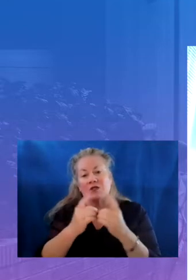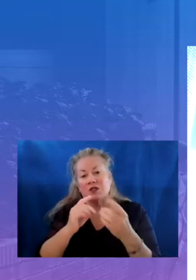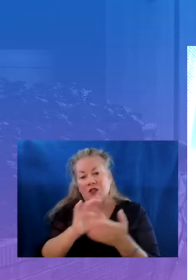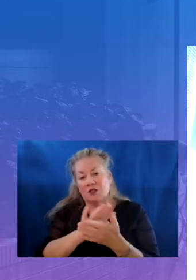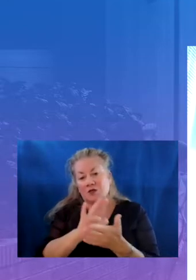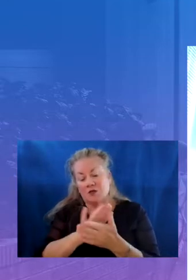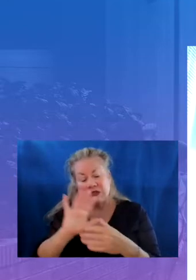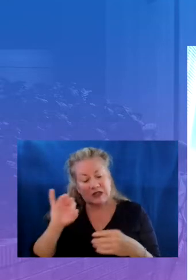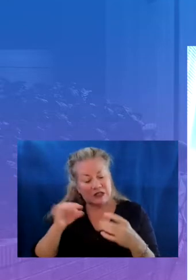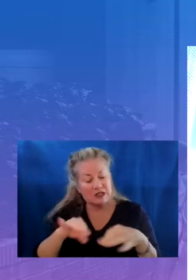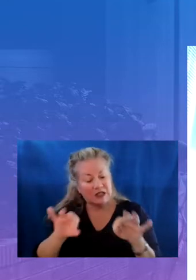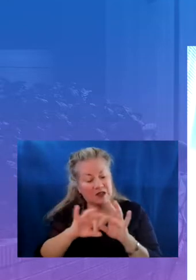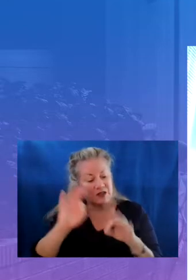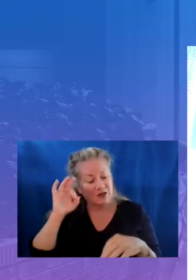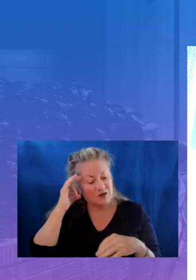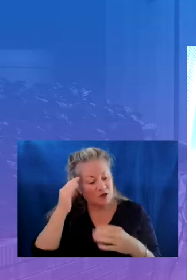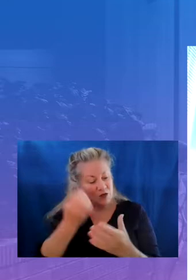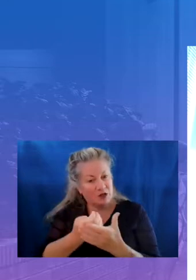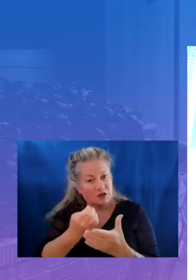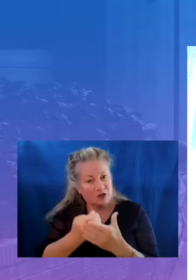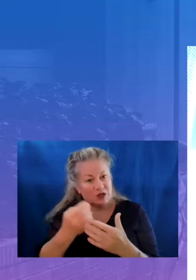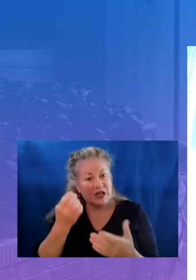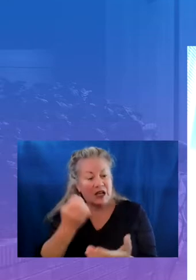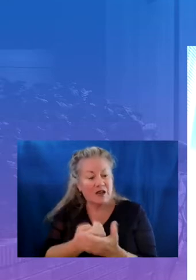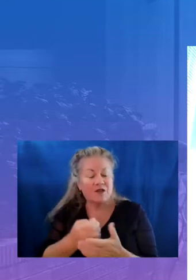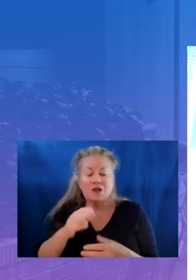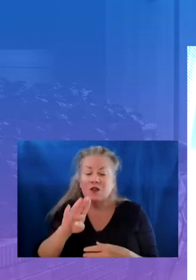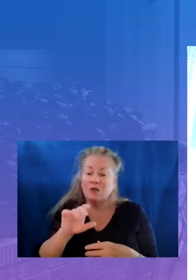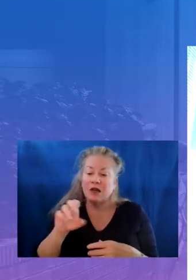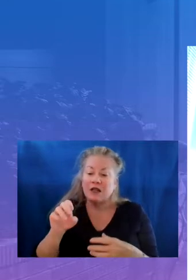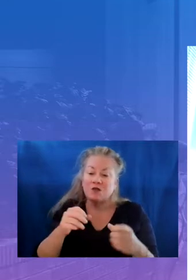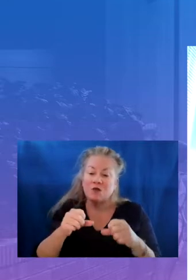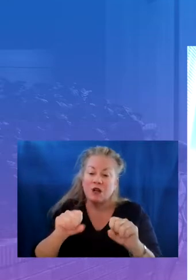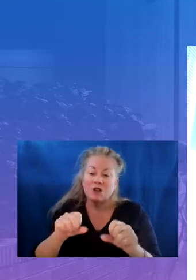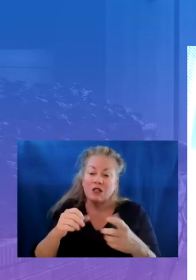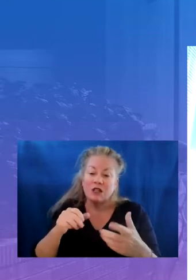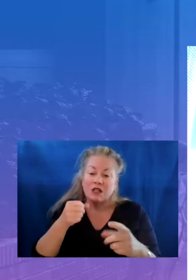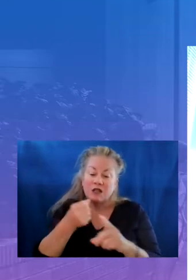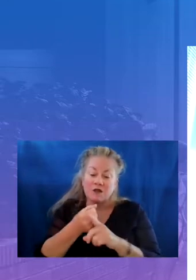implement evidence-based strategies to address the impact of lost instructional time and to meet the